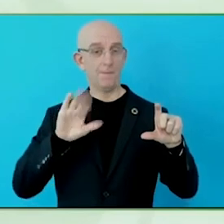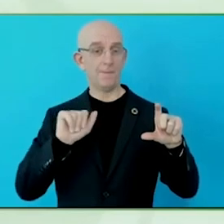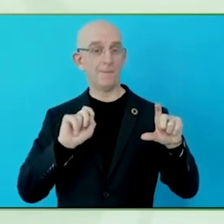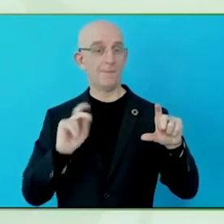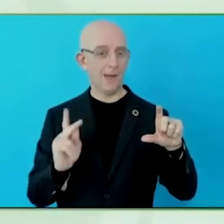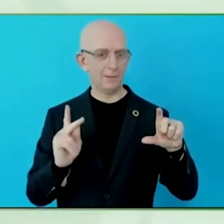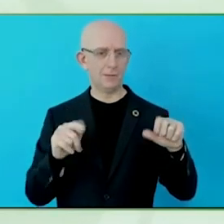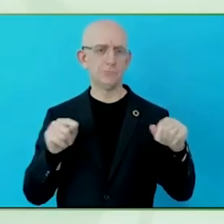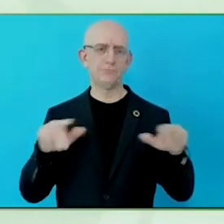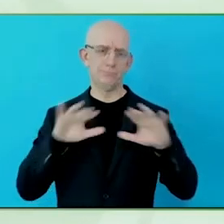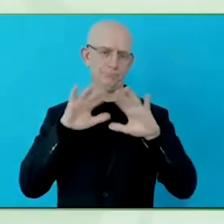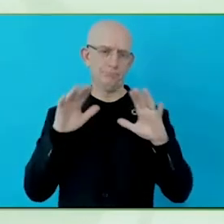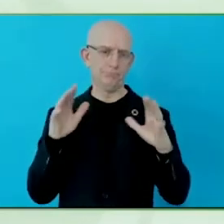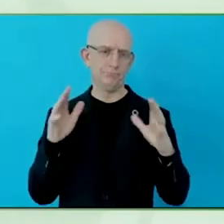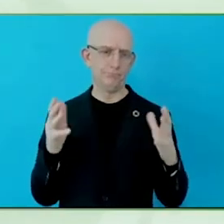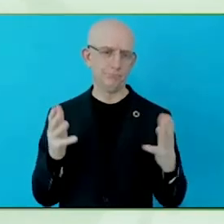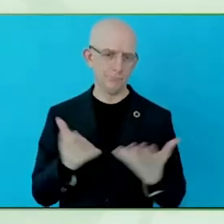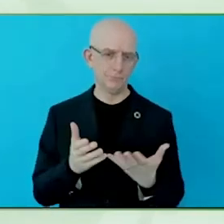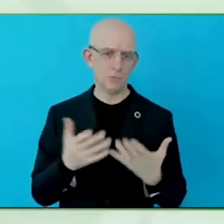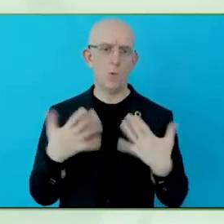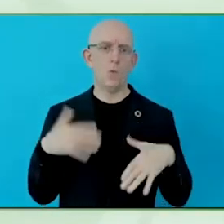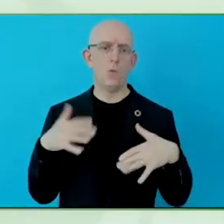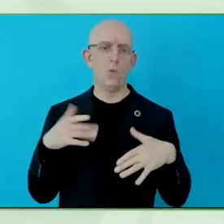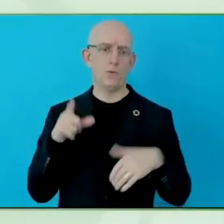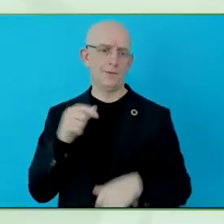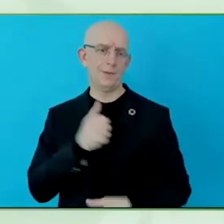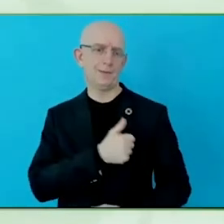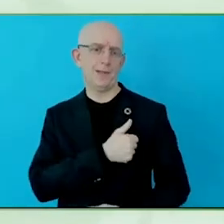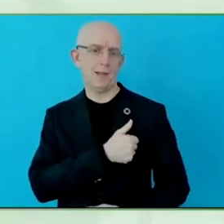type businesses. Wonderful. Thank you very much indeed. I'm Bianca. I am from ING Bank.